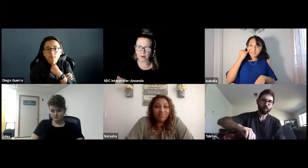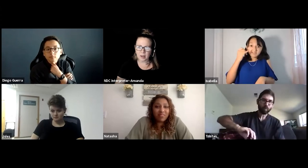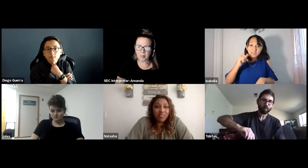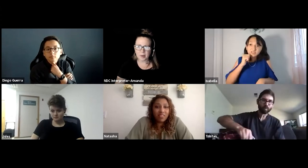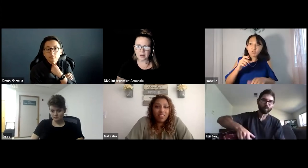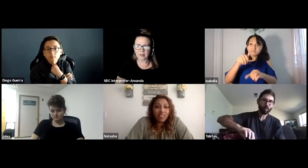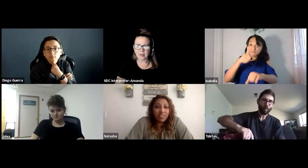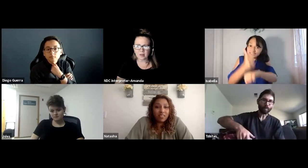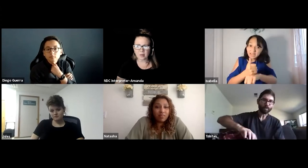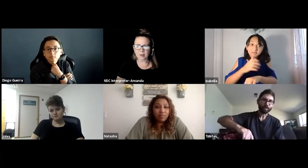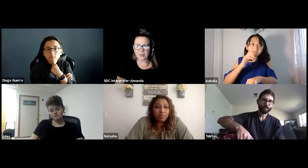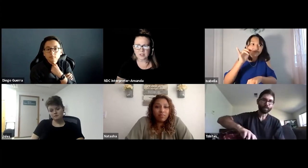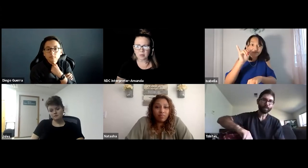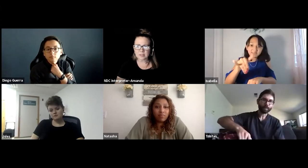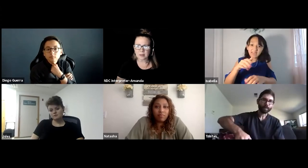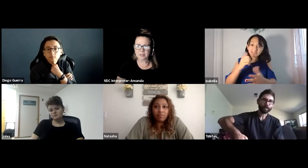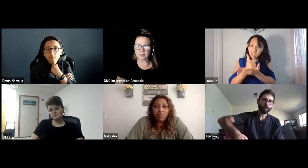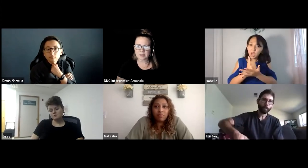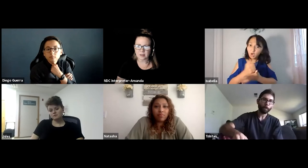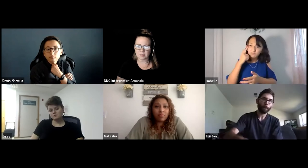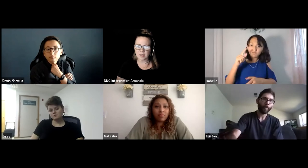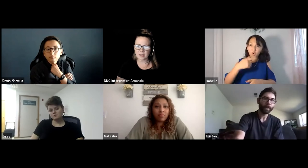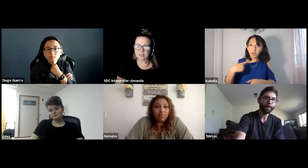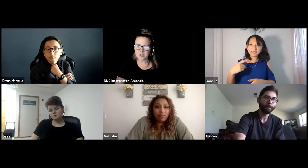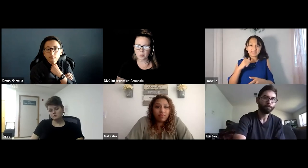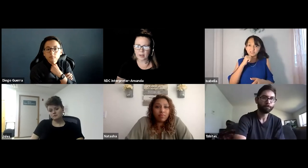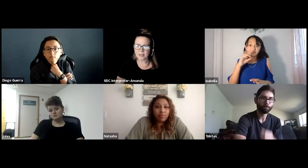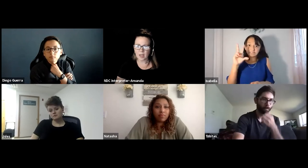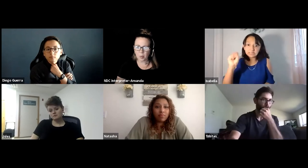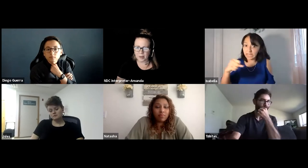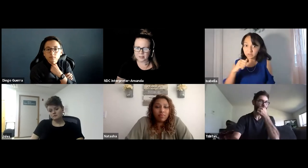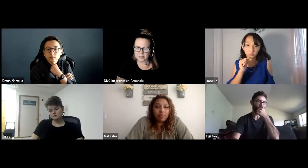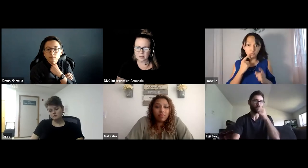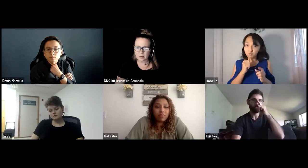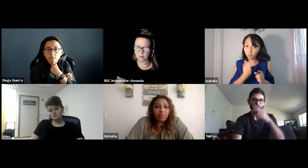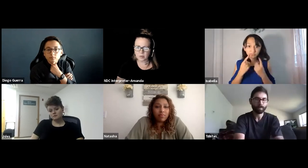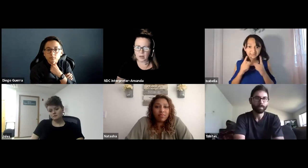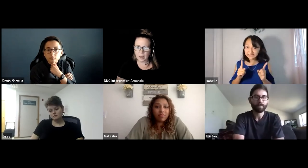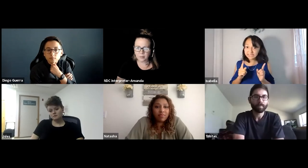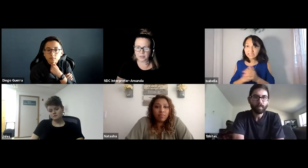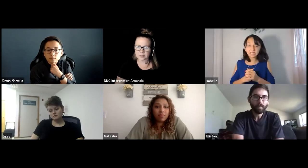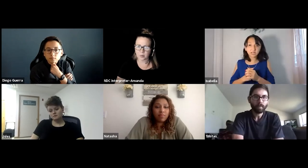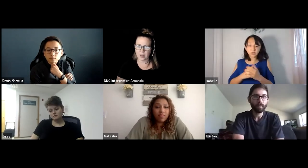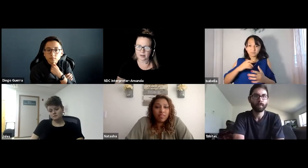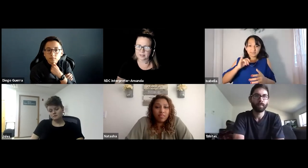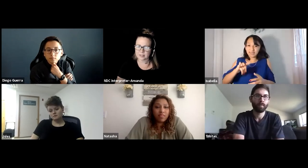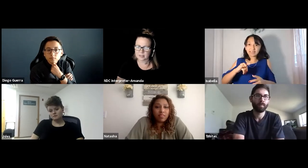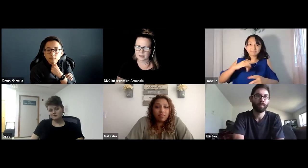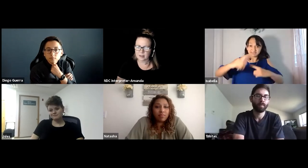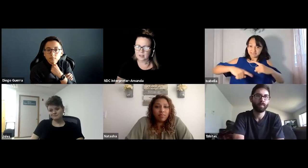But if they don't set up the system in such a way to help us, well then obviously we're not going to succeed.